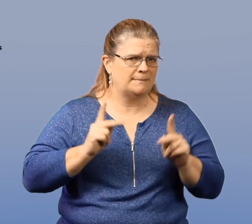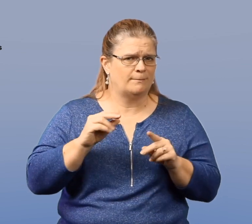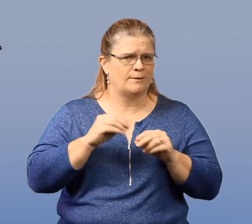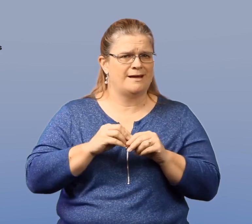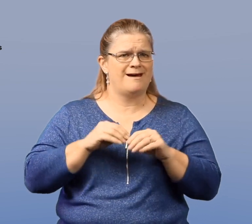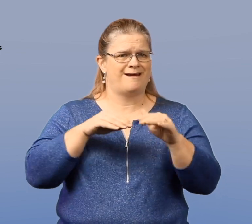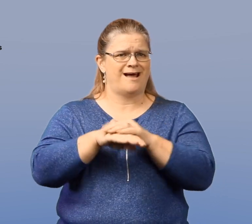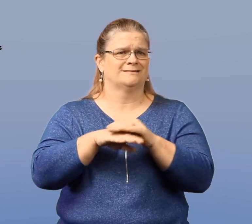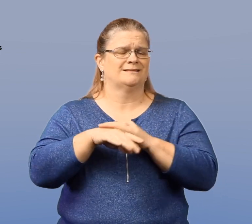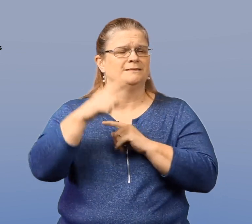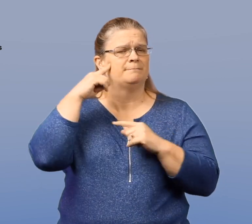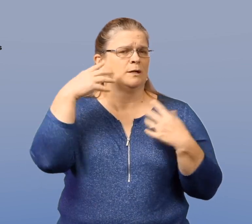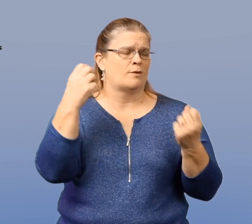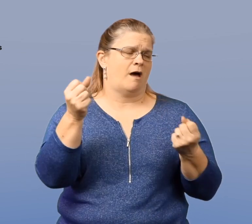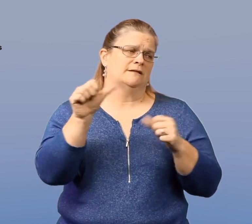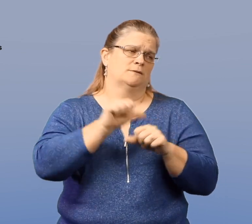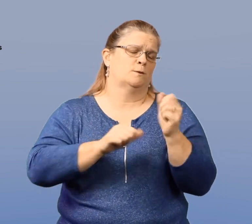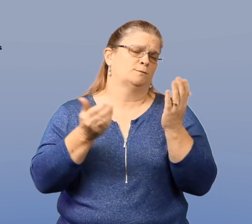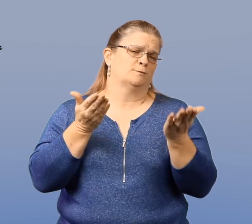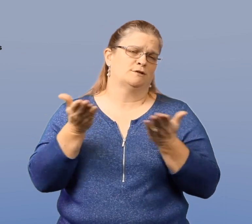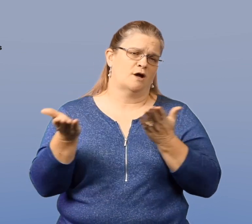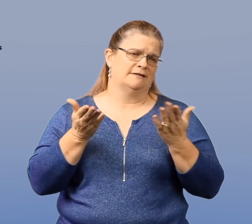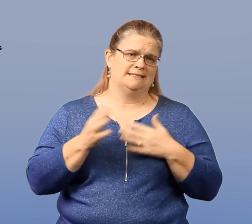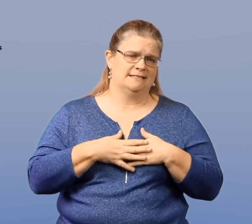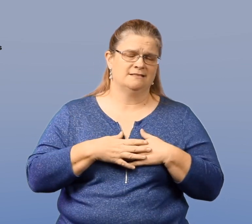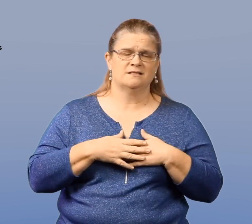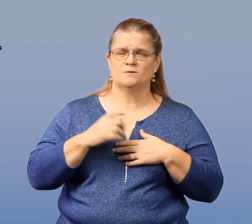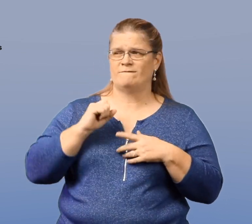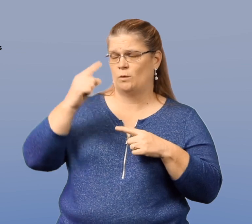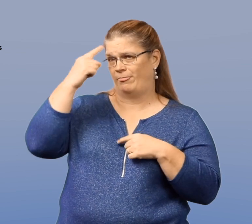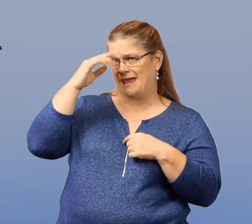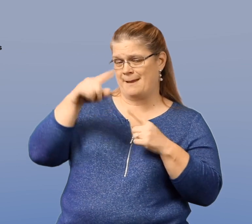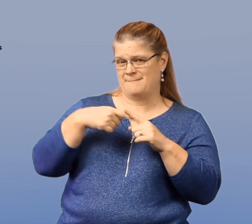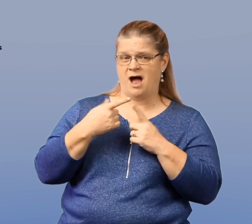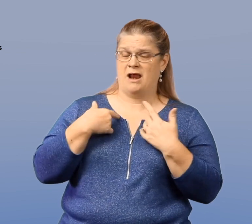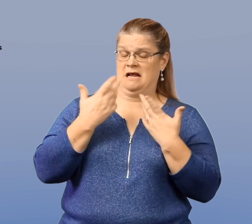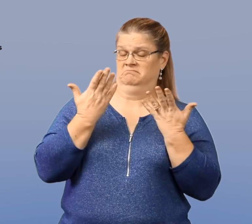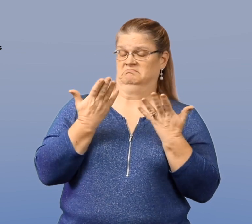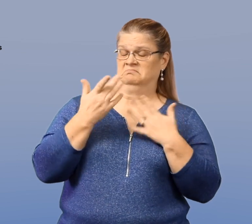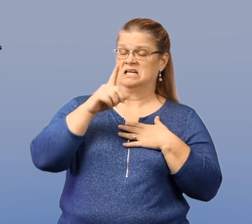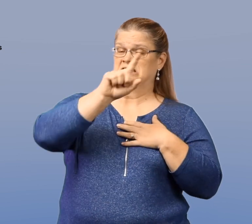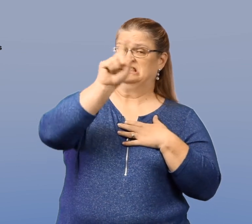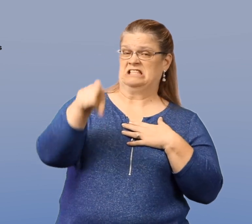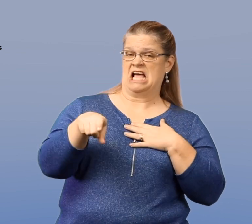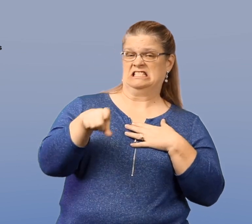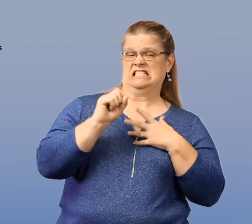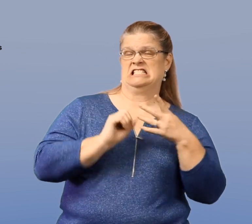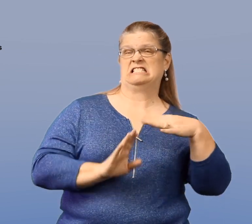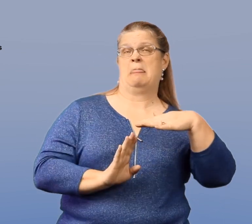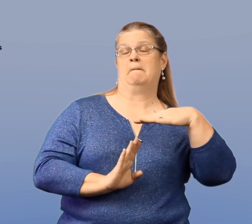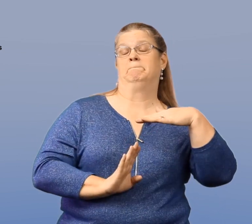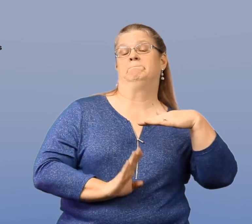in accessing Mental Health Services, if you think about it, Texas is at the bottom